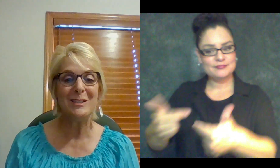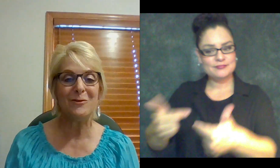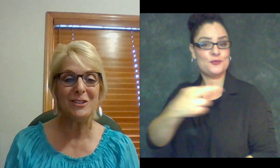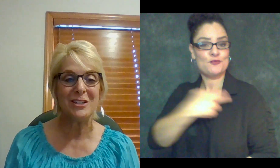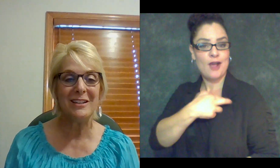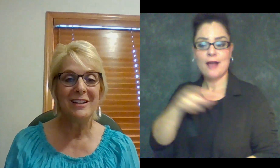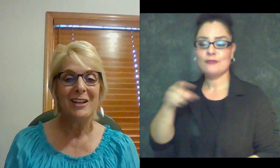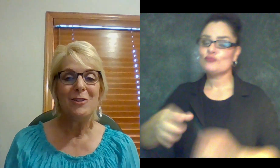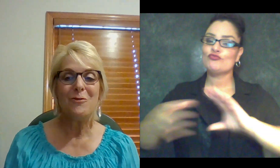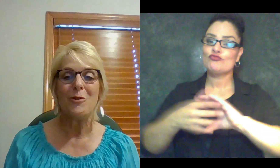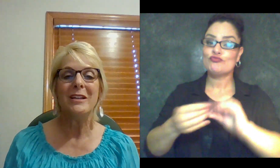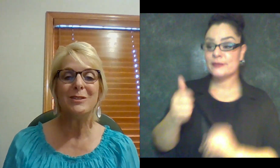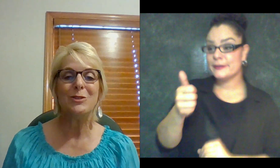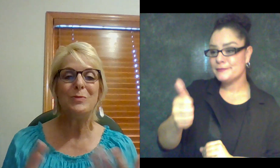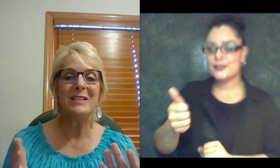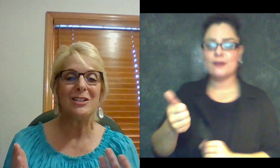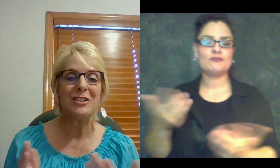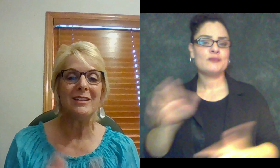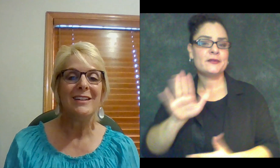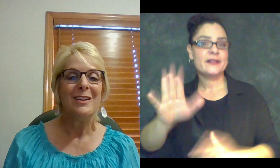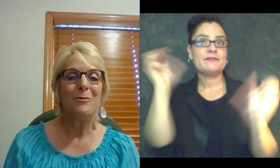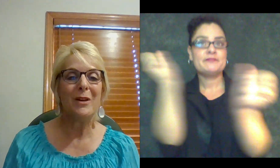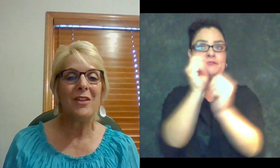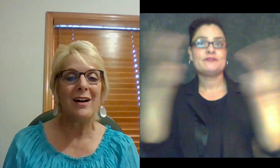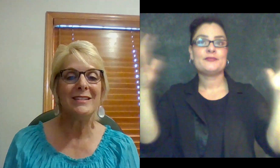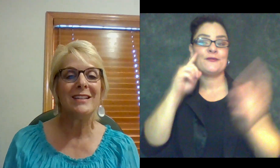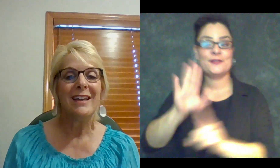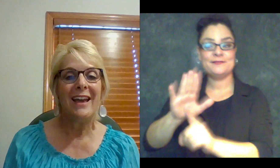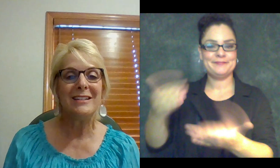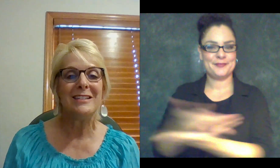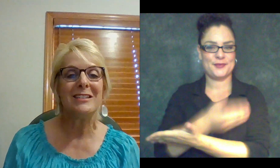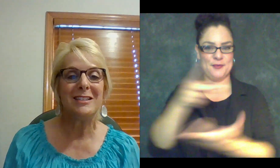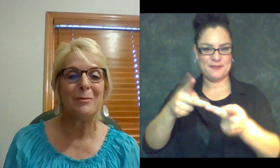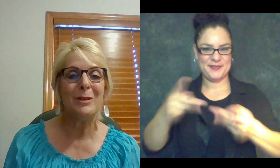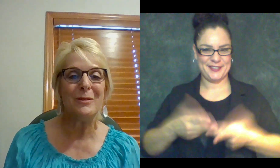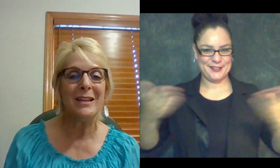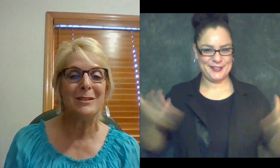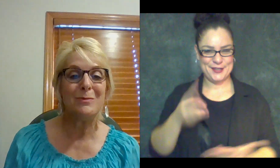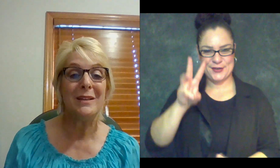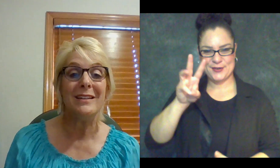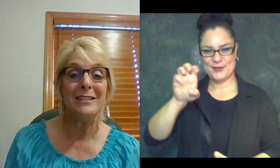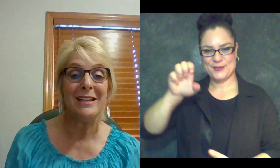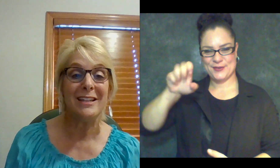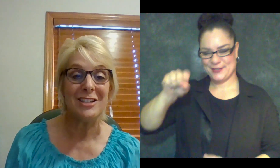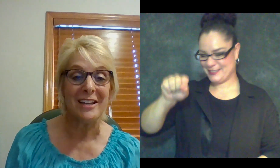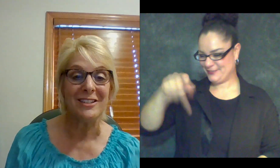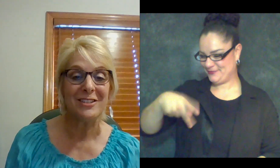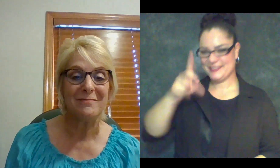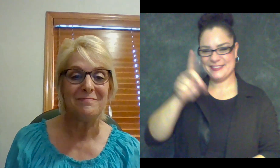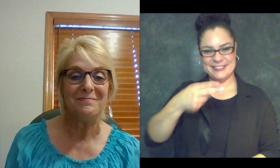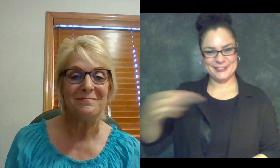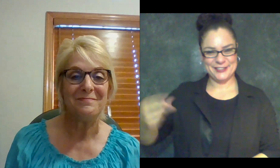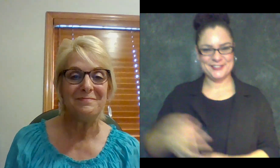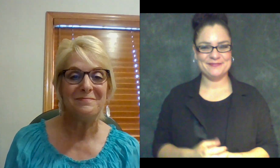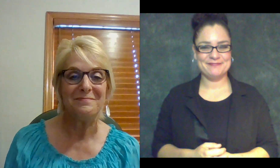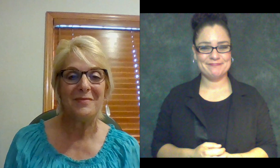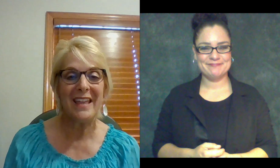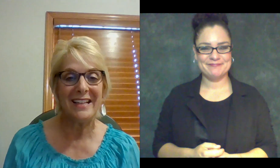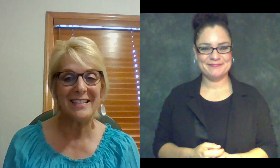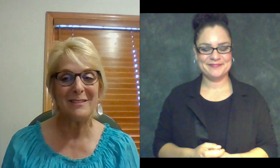his vision for his new position with us at WESP-DHH. Thanks.